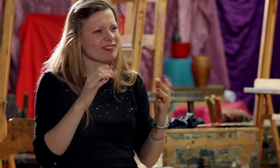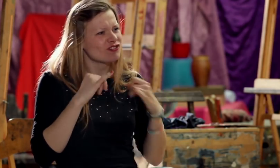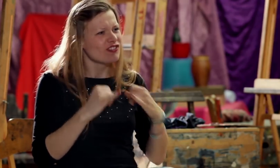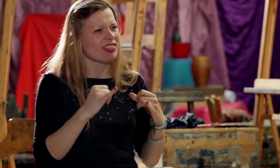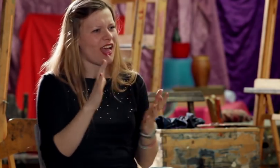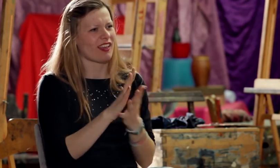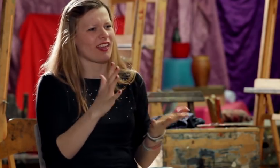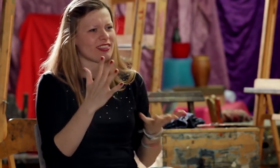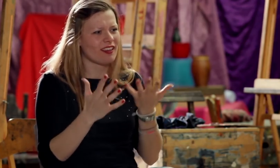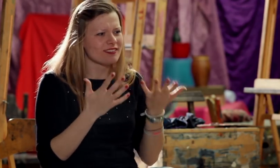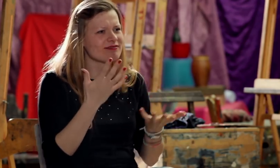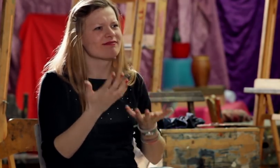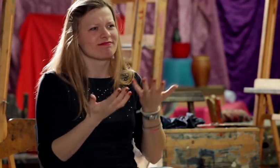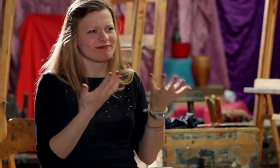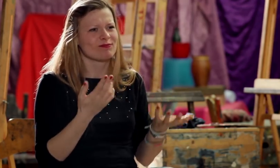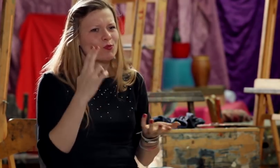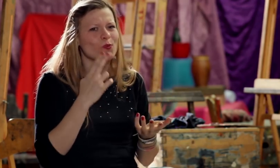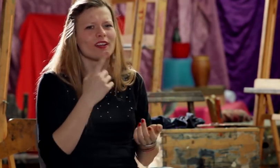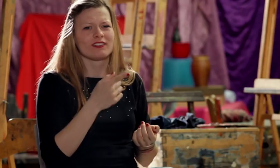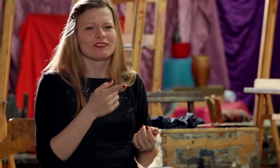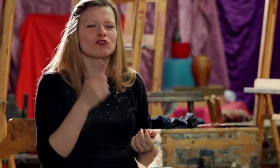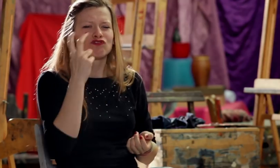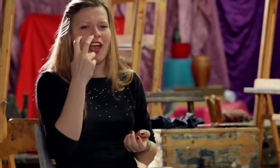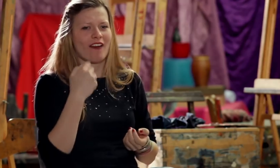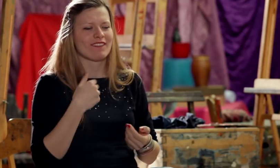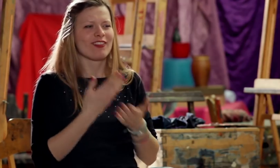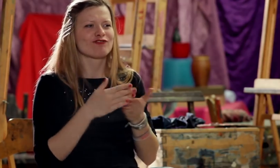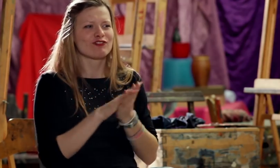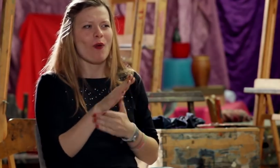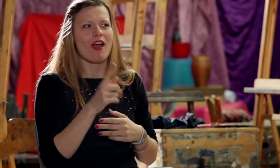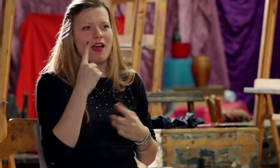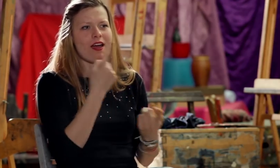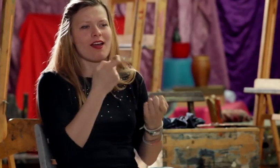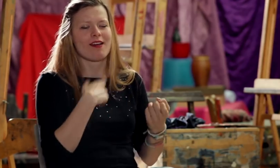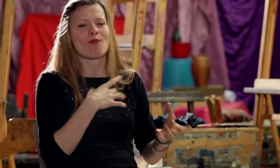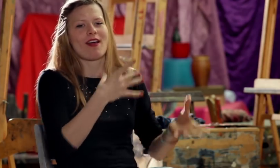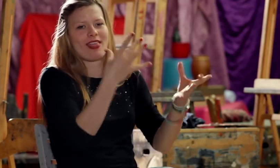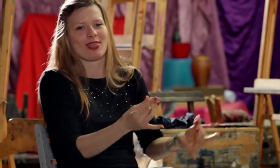This world is brave and curios, the moment I saw it I felt attached to it.